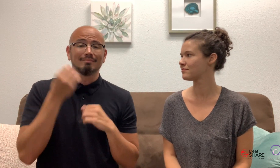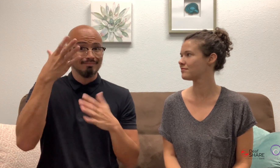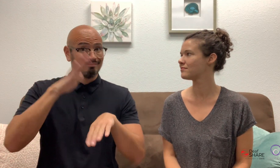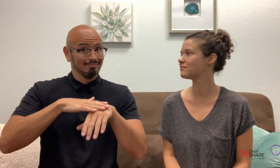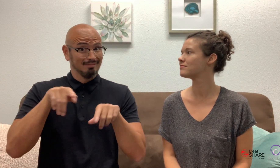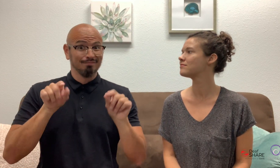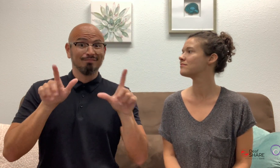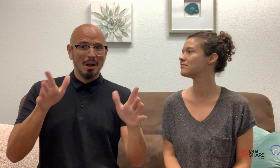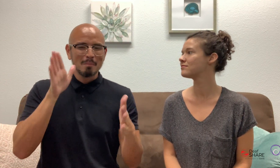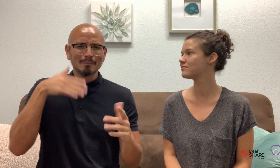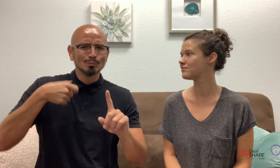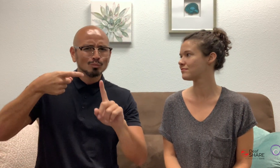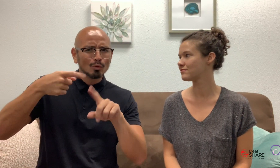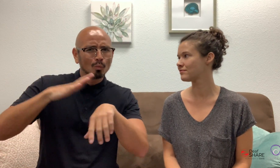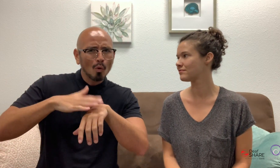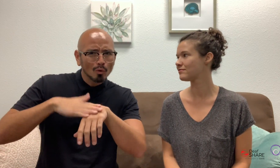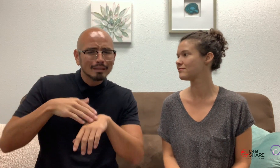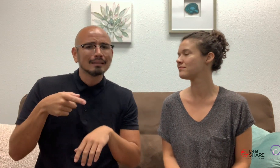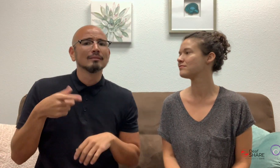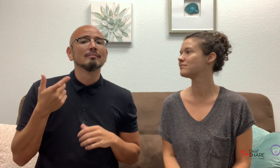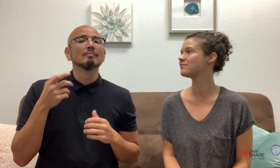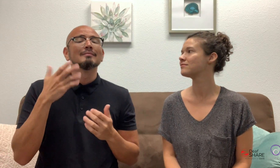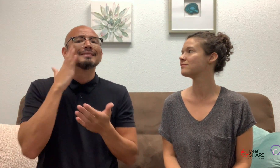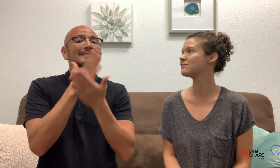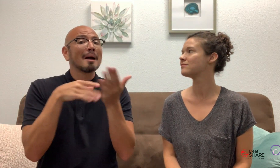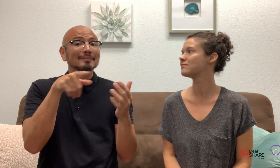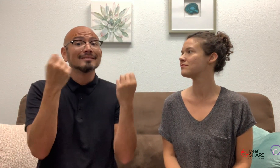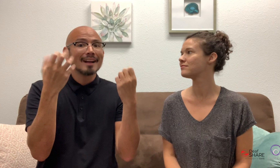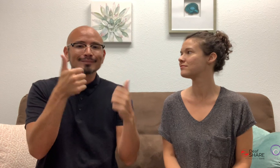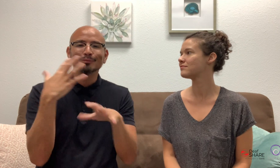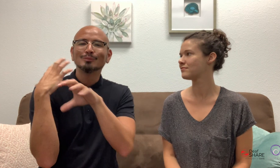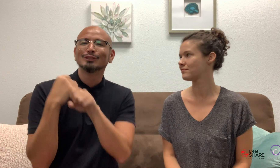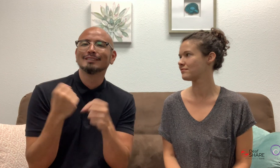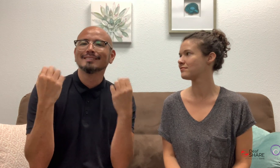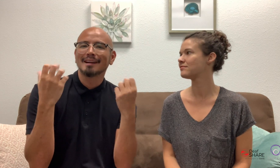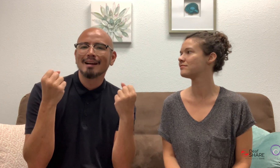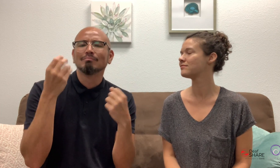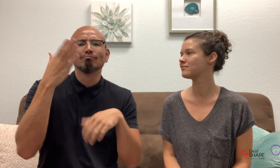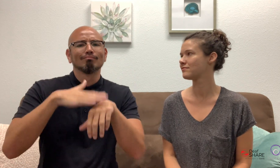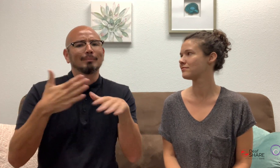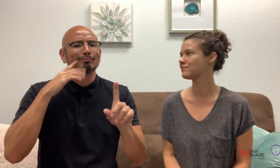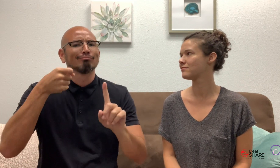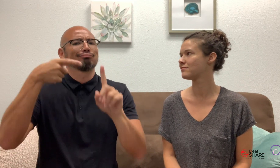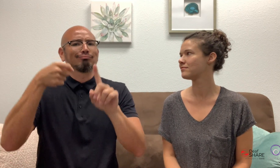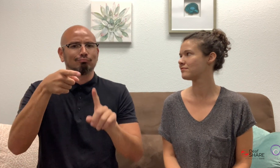Also, there is a trigger warning for this vlog as we will show some traditional signs that may be triggering.